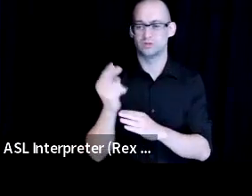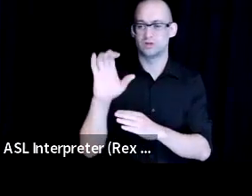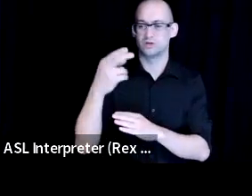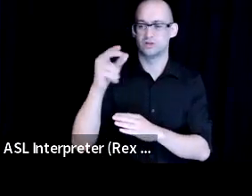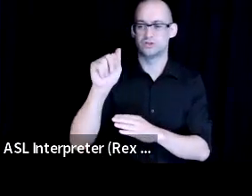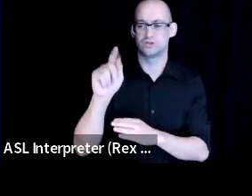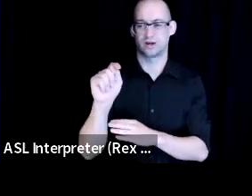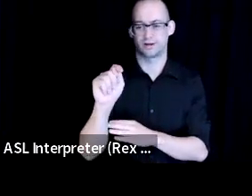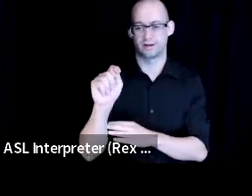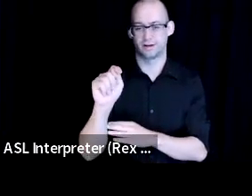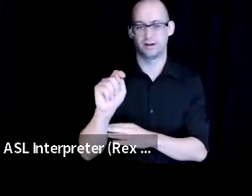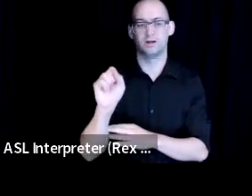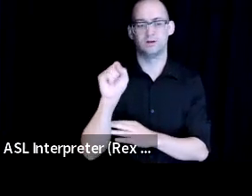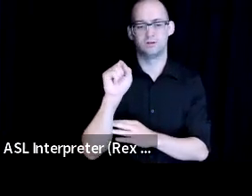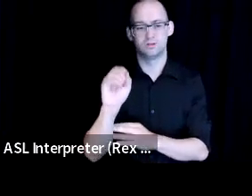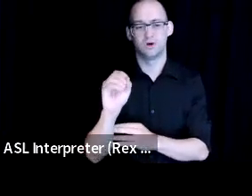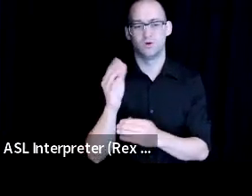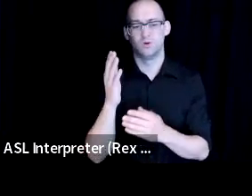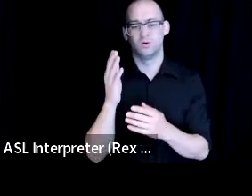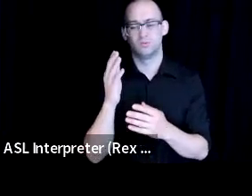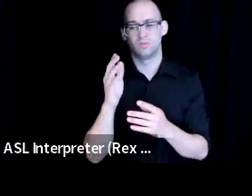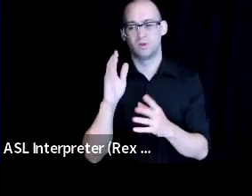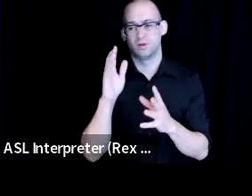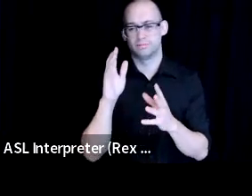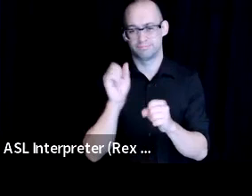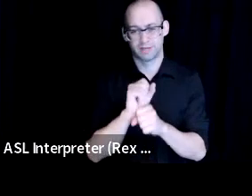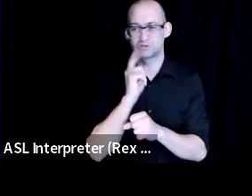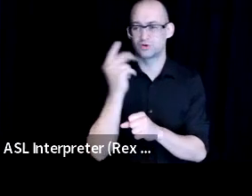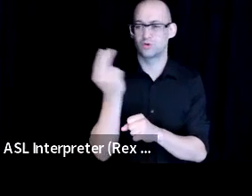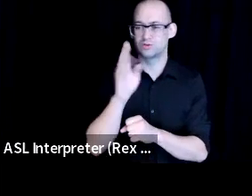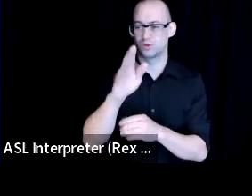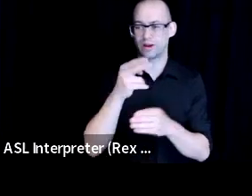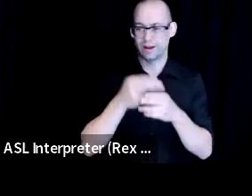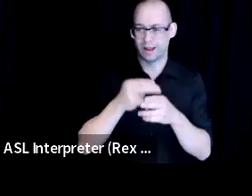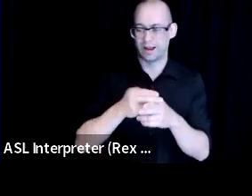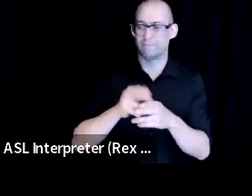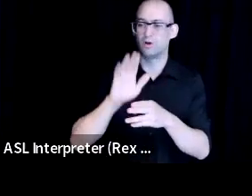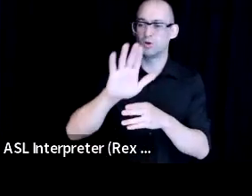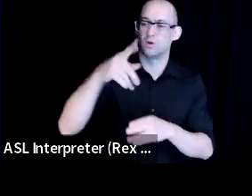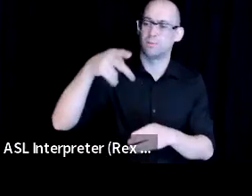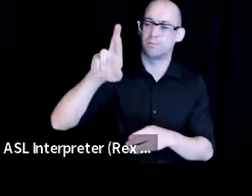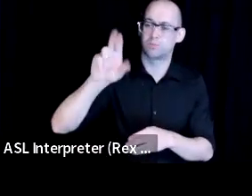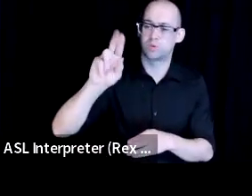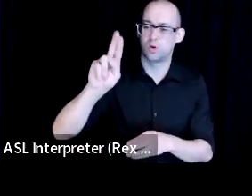So please one of the first apps is to put your name any pronouns in your organization and title where you're joining us from.